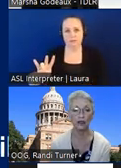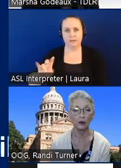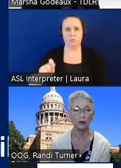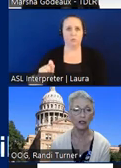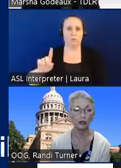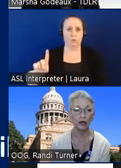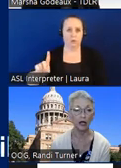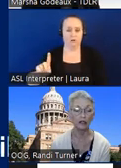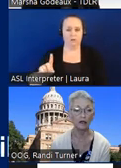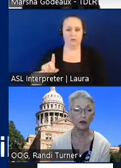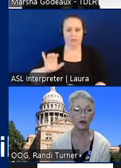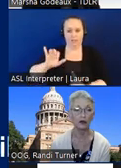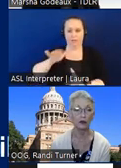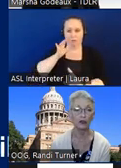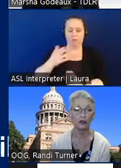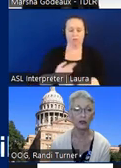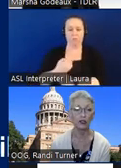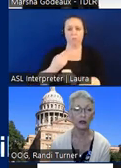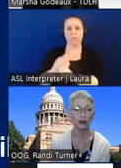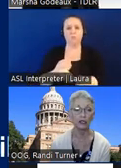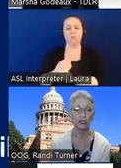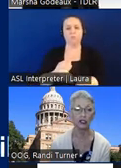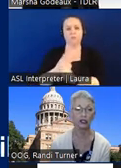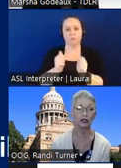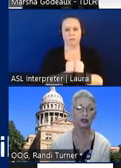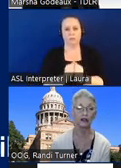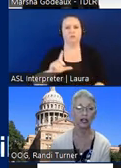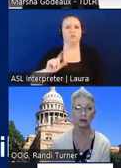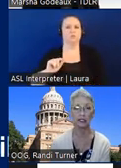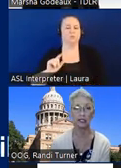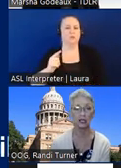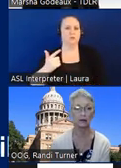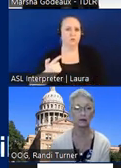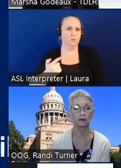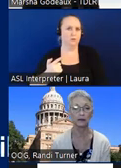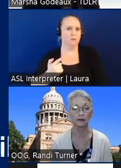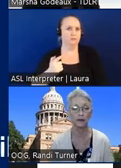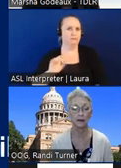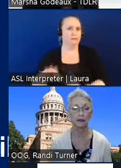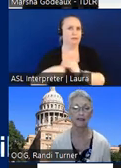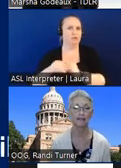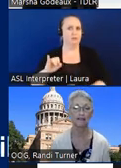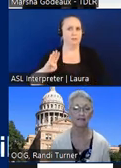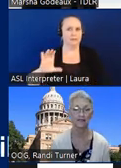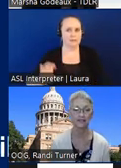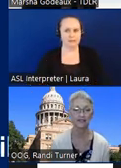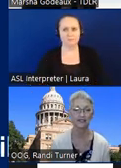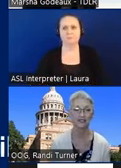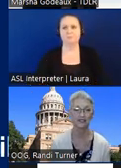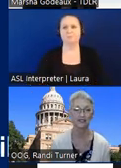that will be utilized for the with the 2021 edition of the ibc so that is on our list